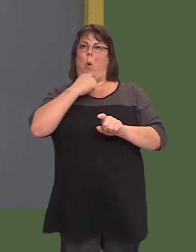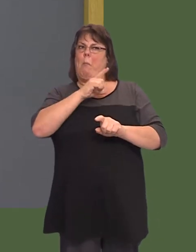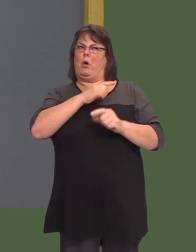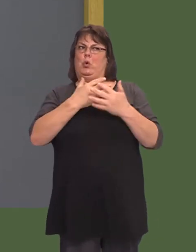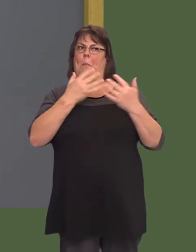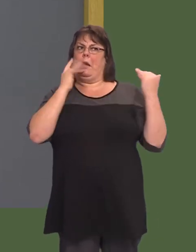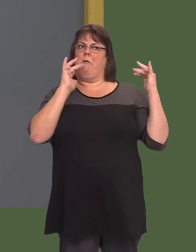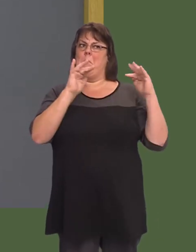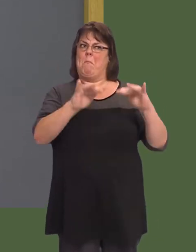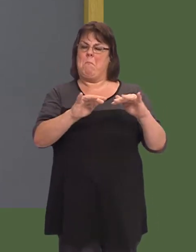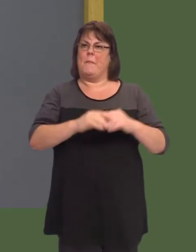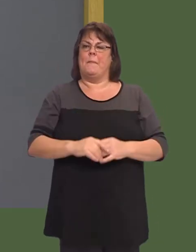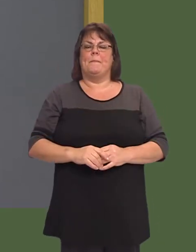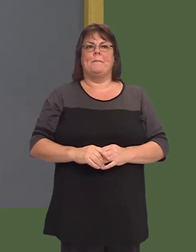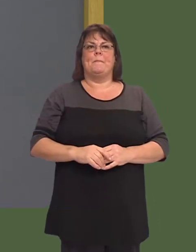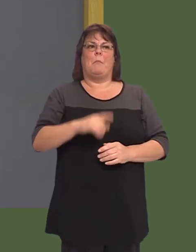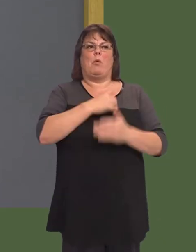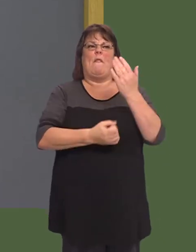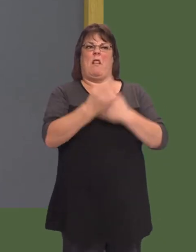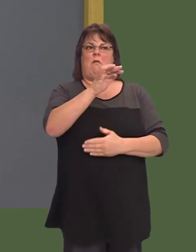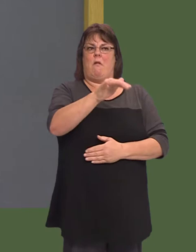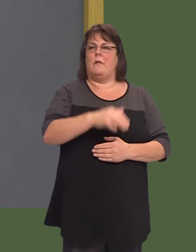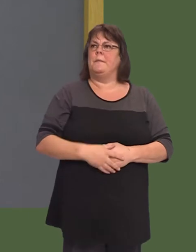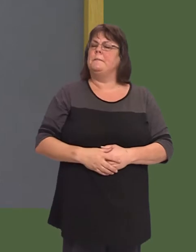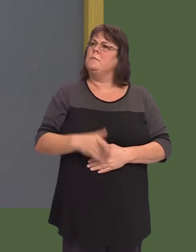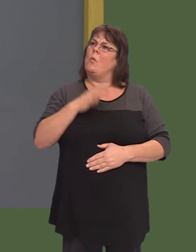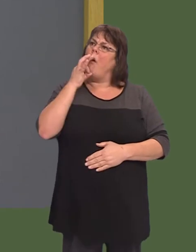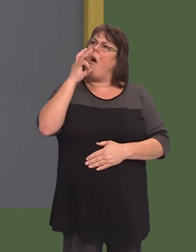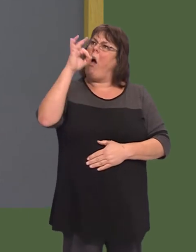What is the First Ministerís view and how can the Government take steps to ensure that